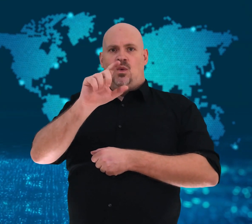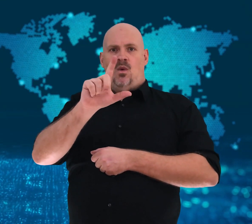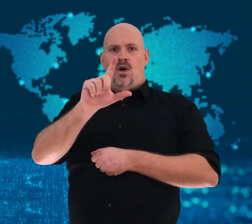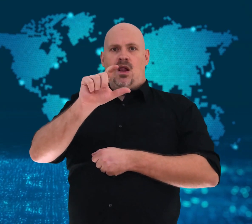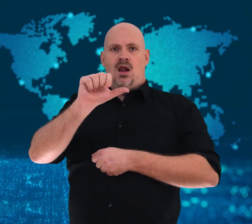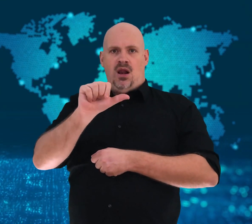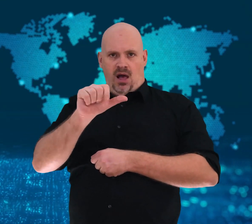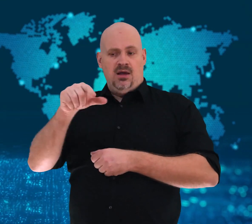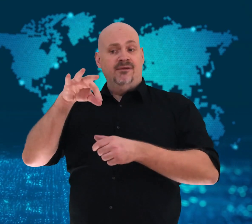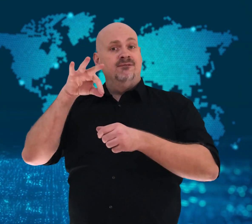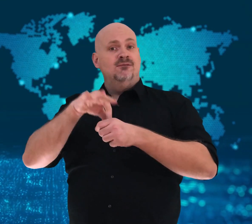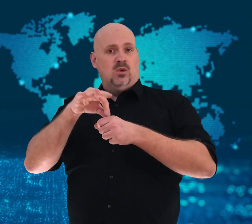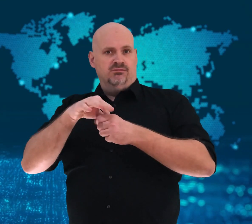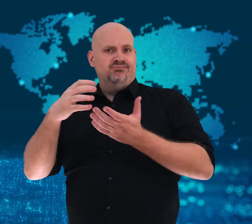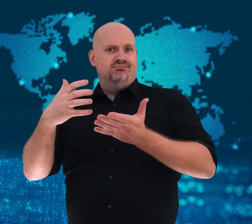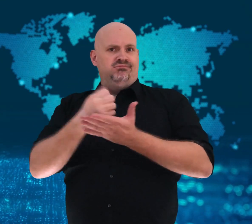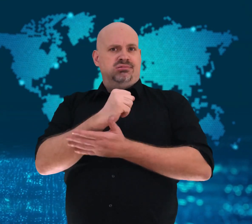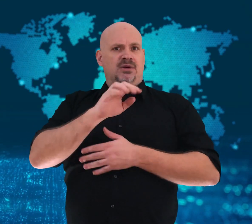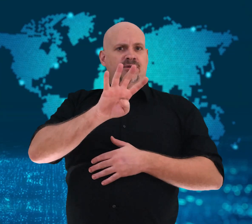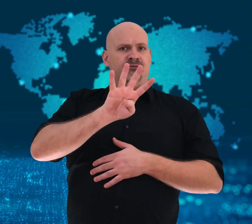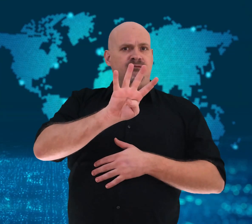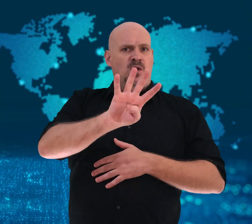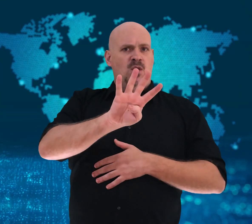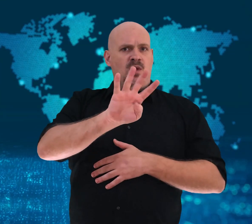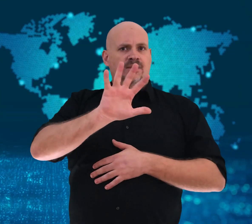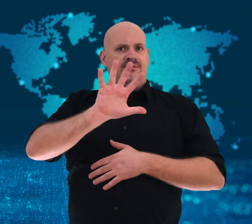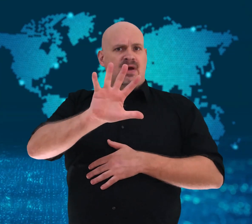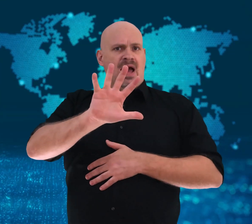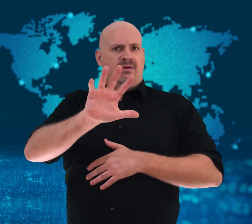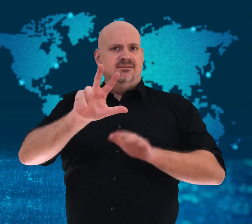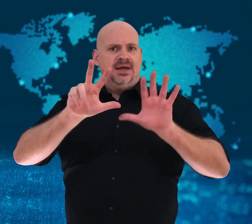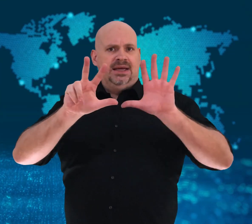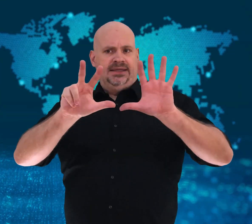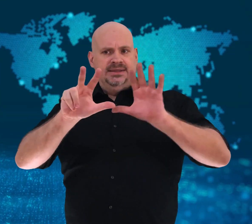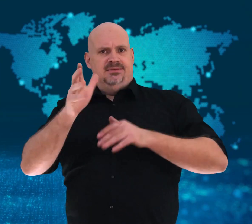She was elected with 458 out of 705 votes.